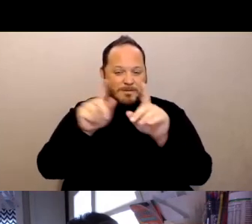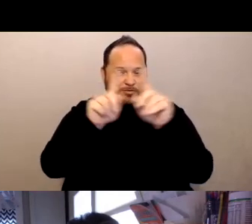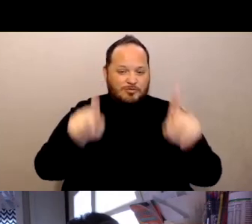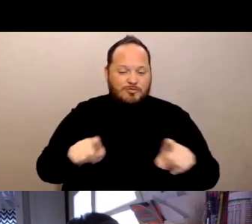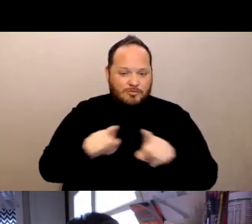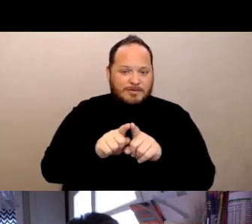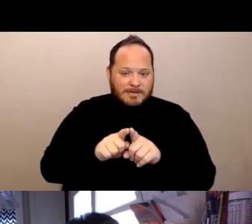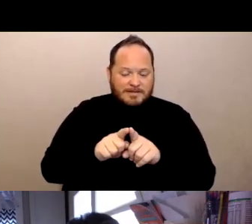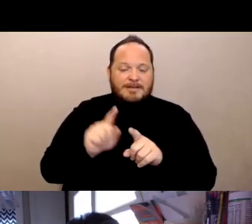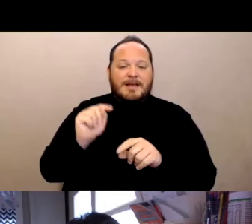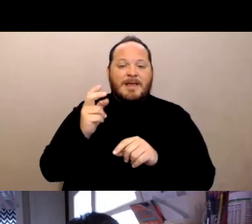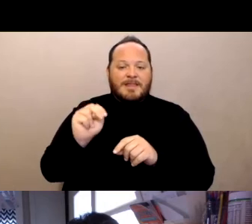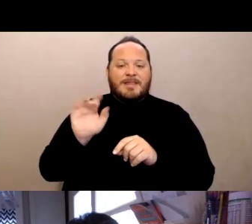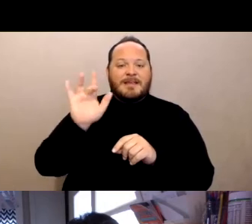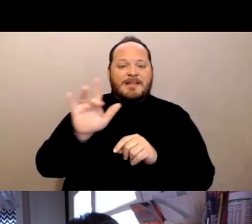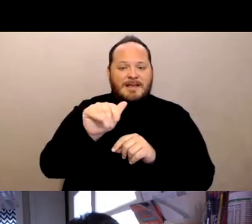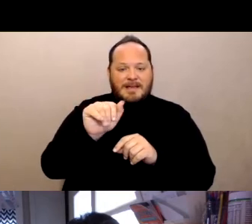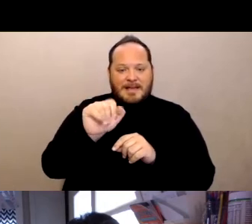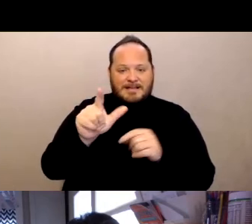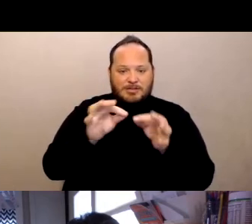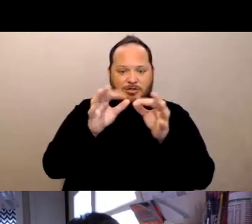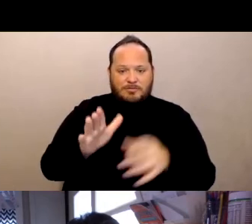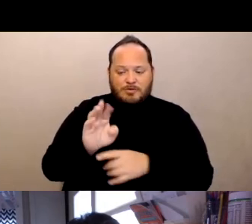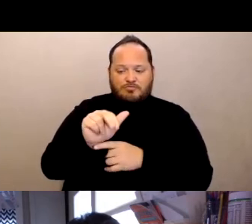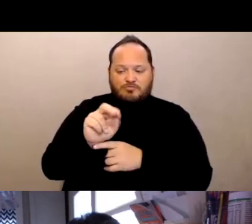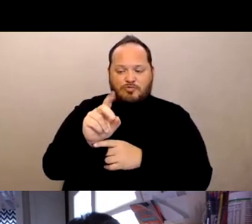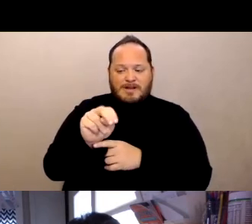Click ASL interpreter, Brandon H. the three dots